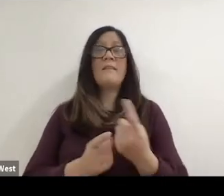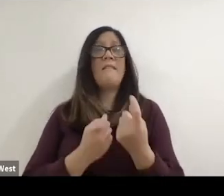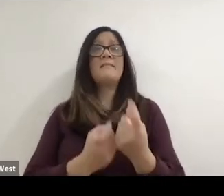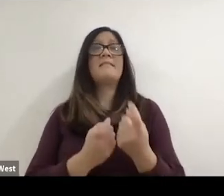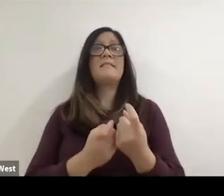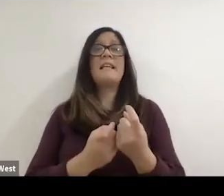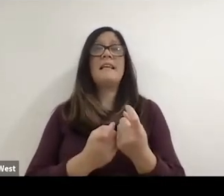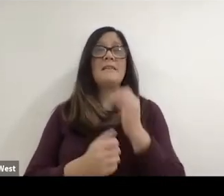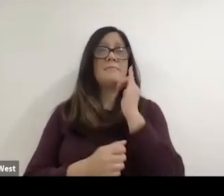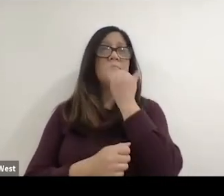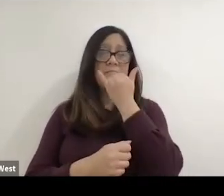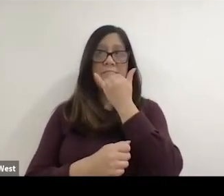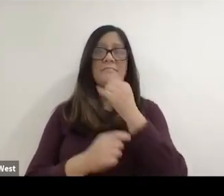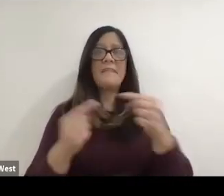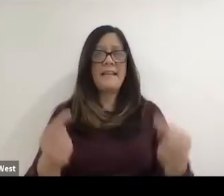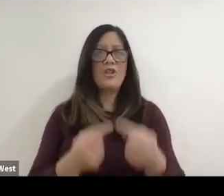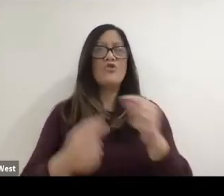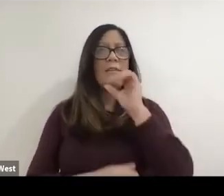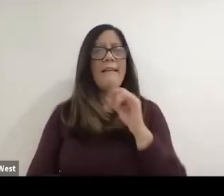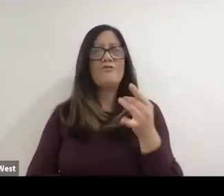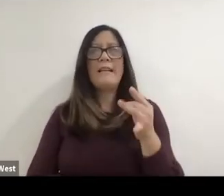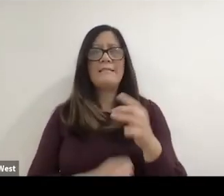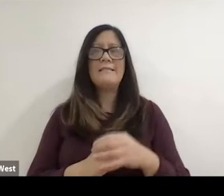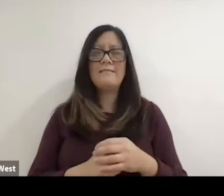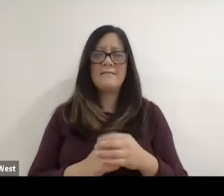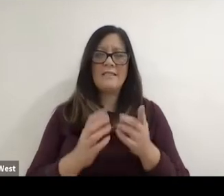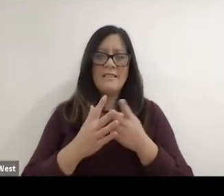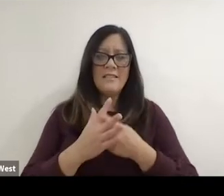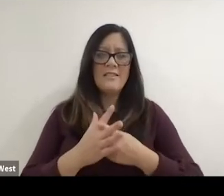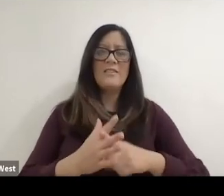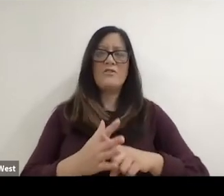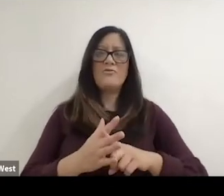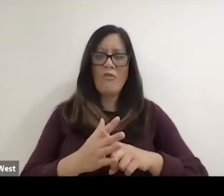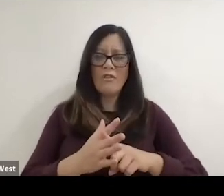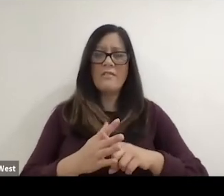accident at the age of 18. Brad began experimenting with tennis as a measure